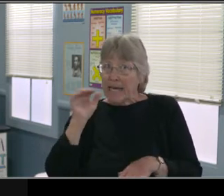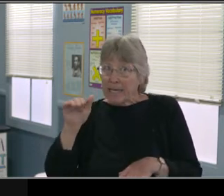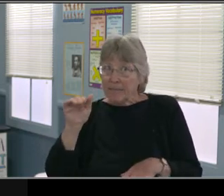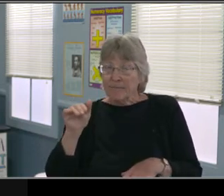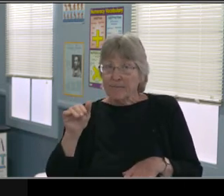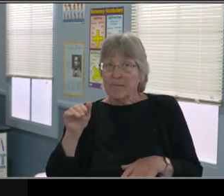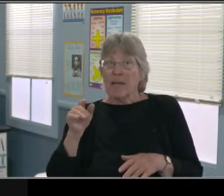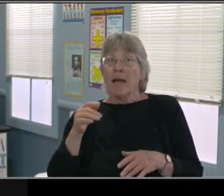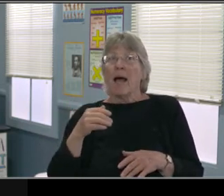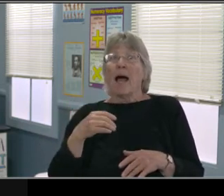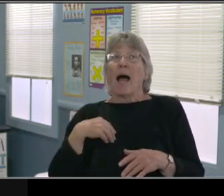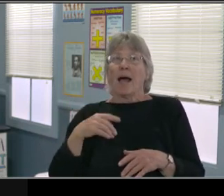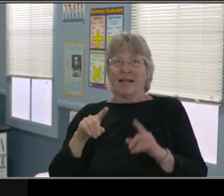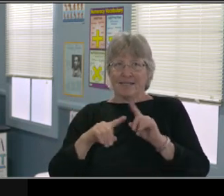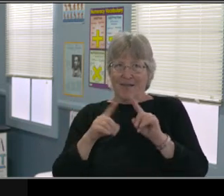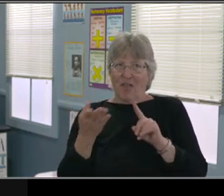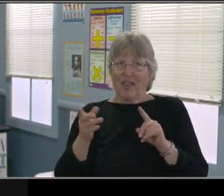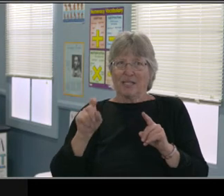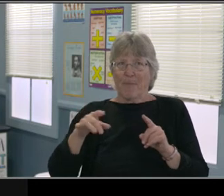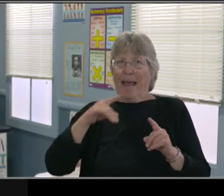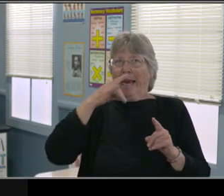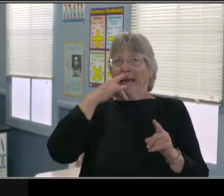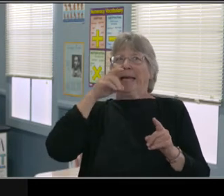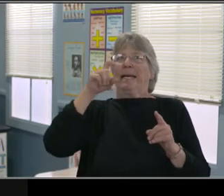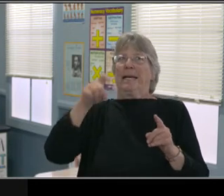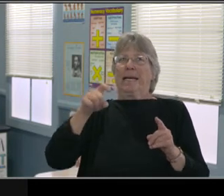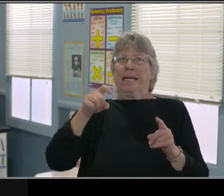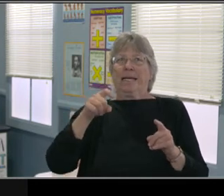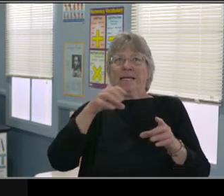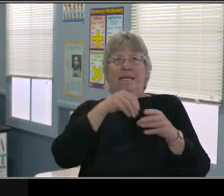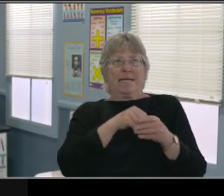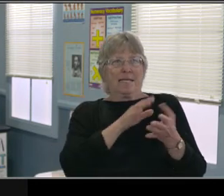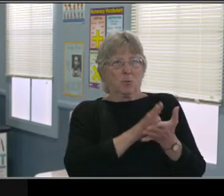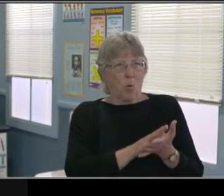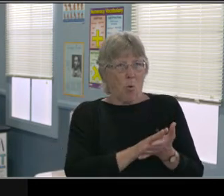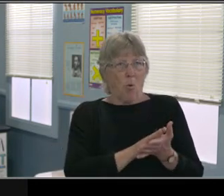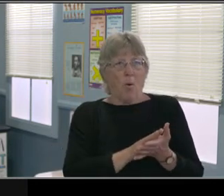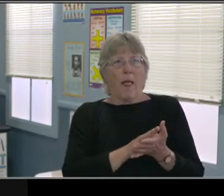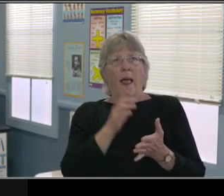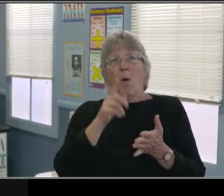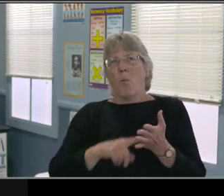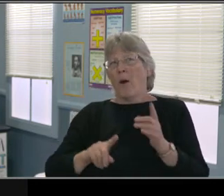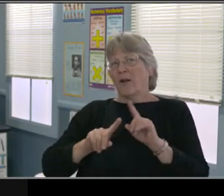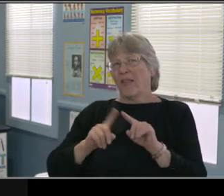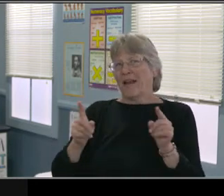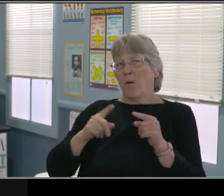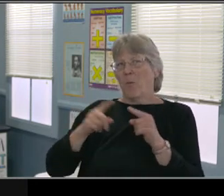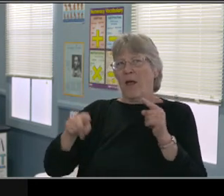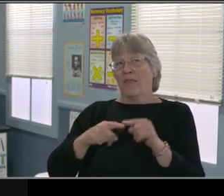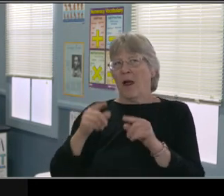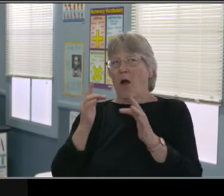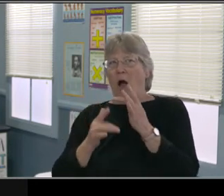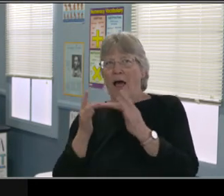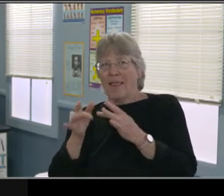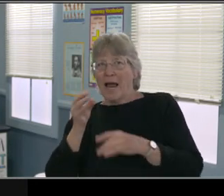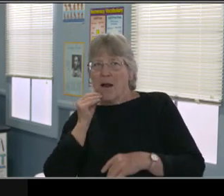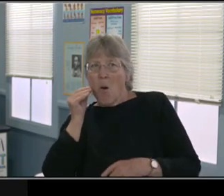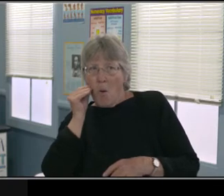to be able to meet those requirements? Or how can we adapt that? Some example, another example would be attention.